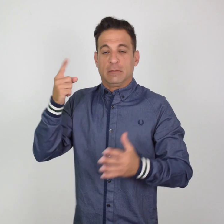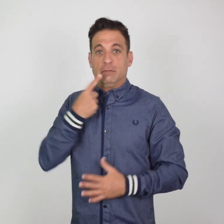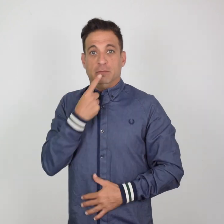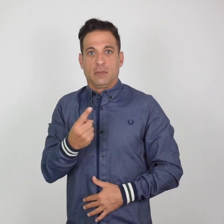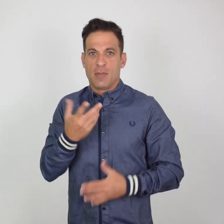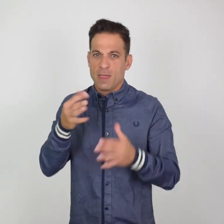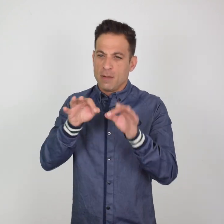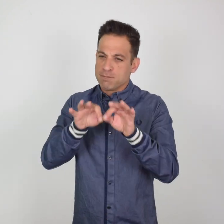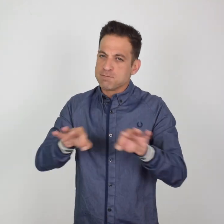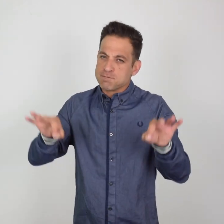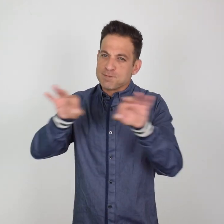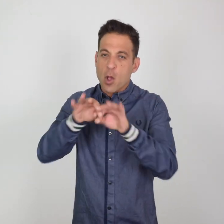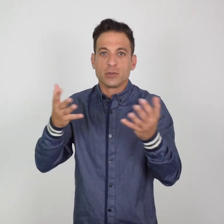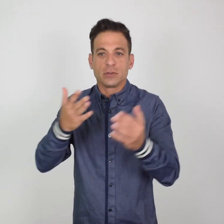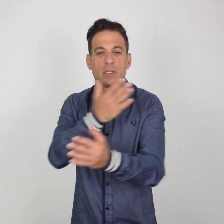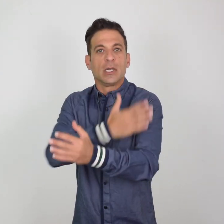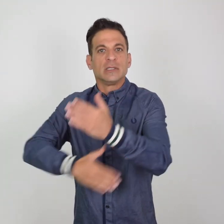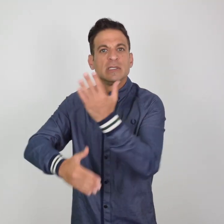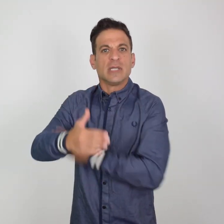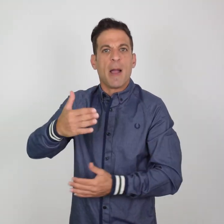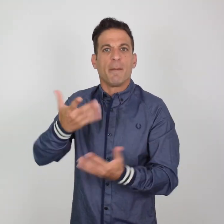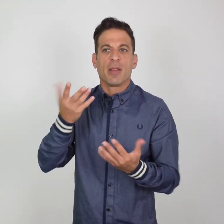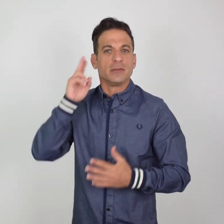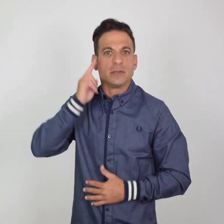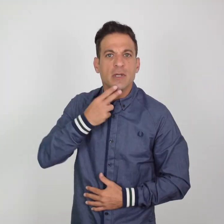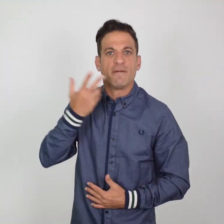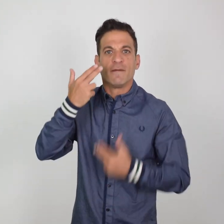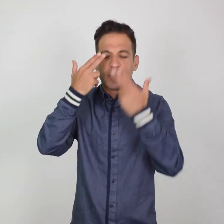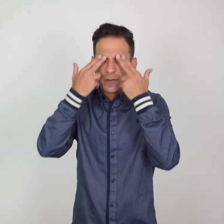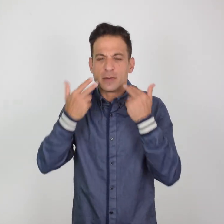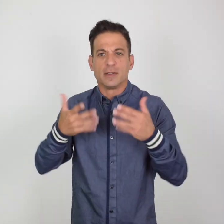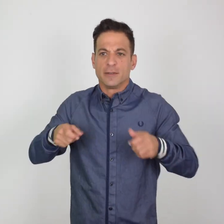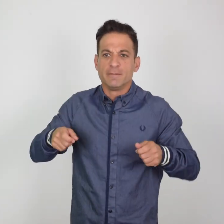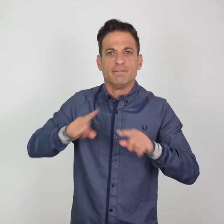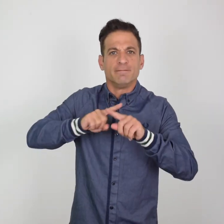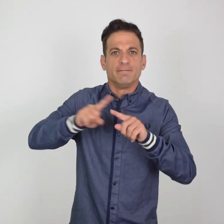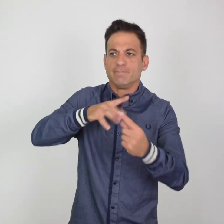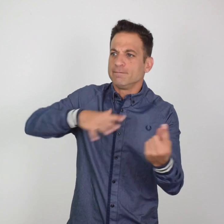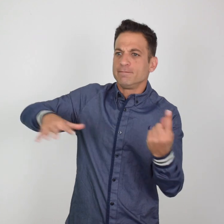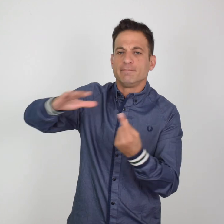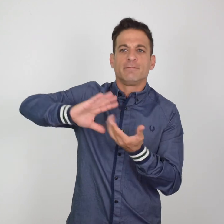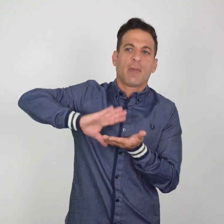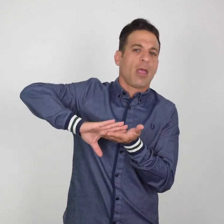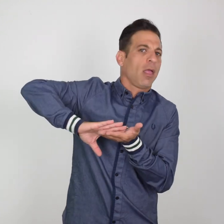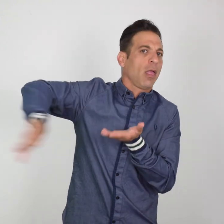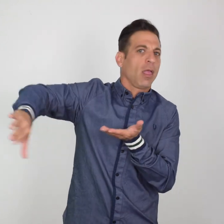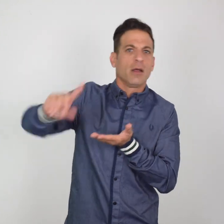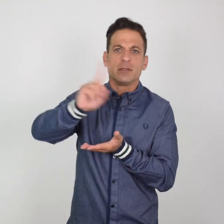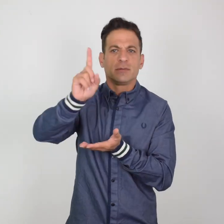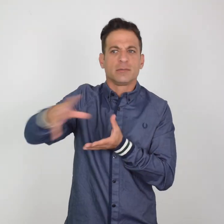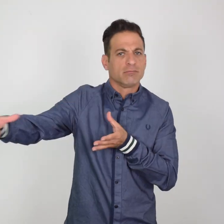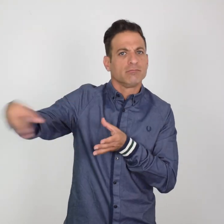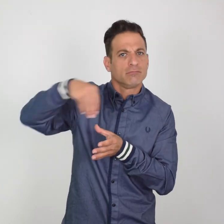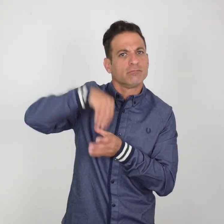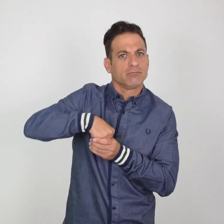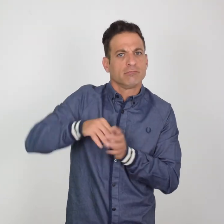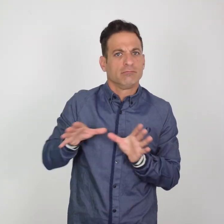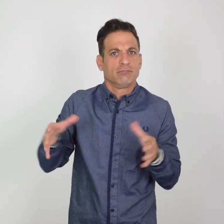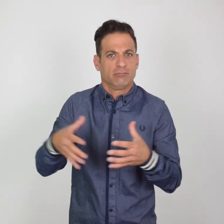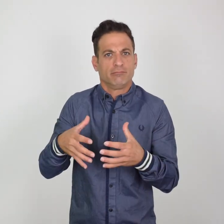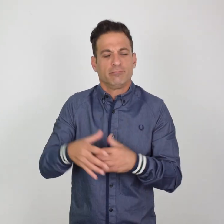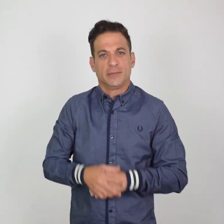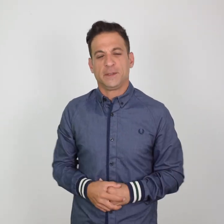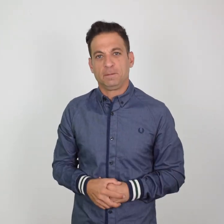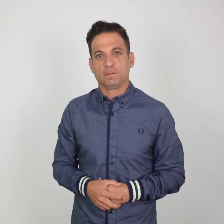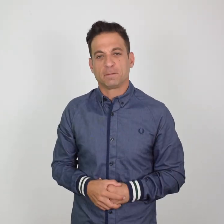of loitering around the streets and begging for money because